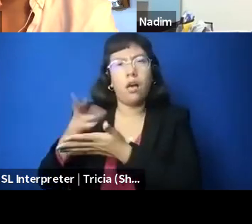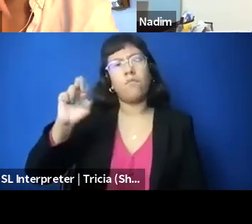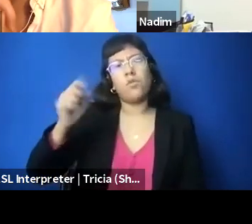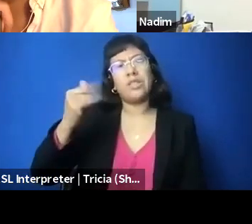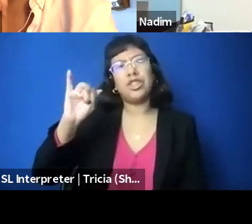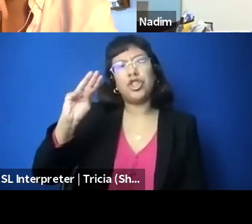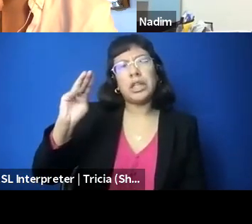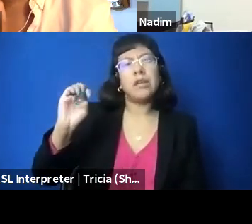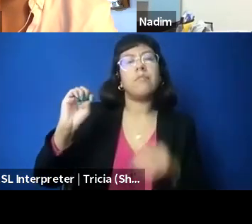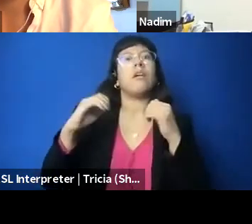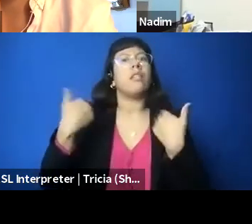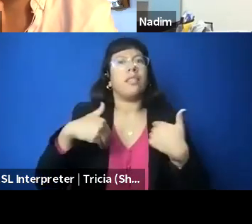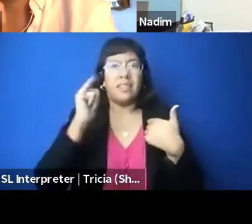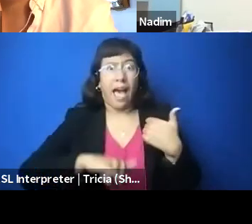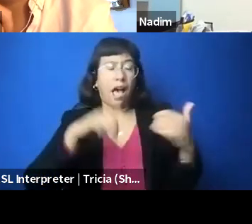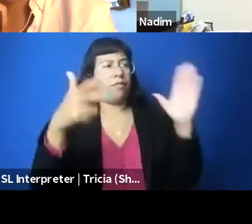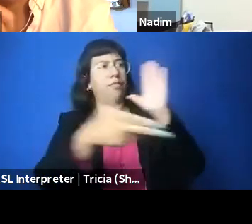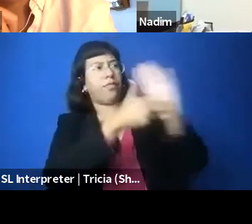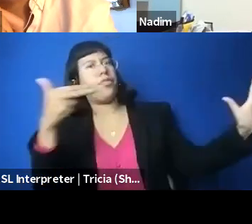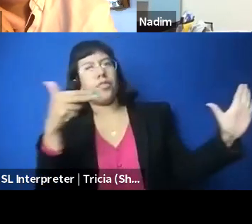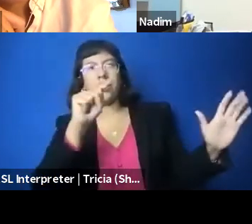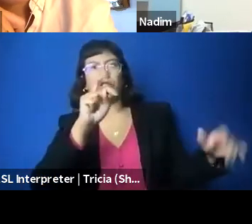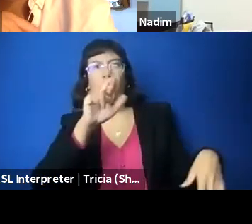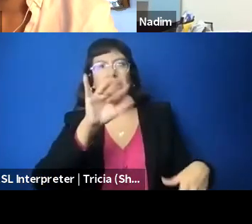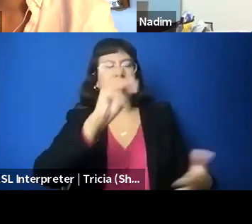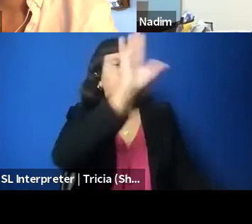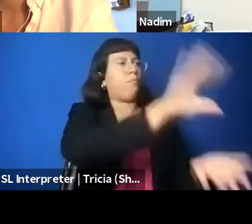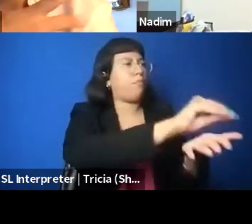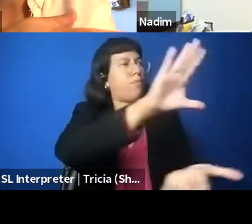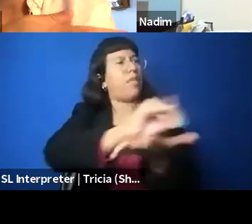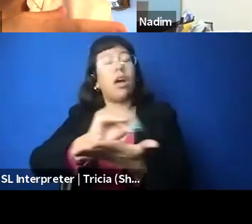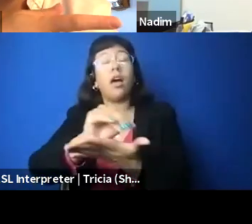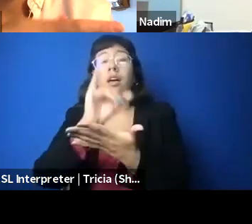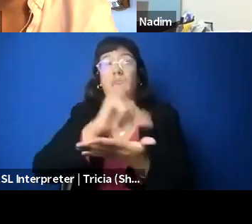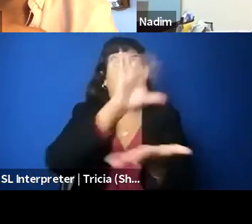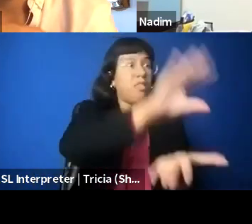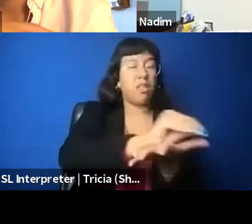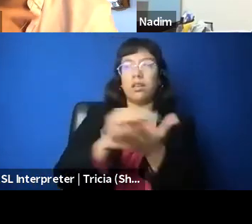it has been to some communities and not others. Now, that is not to say that we shouldn't be thinking about